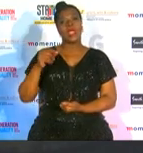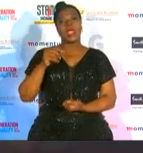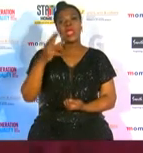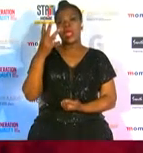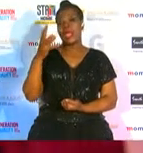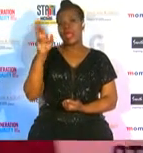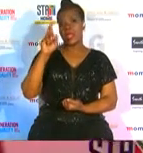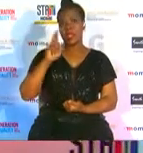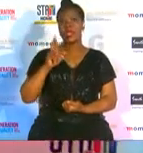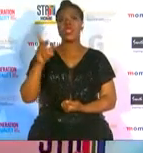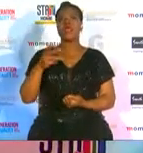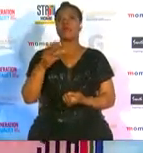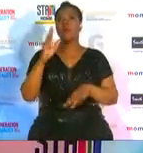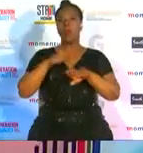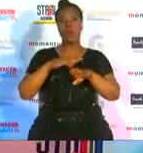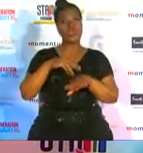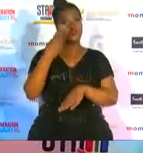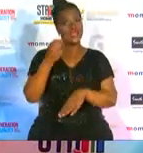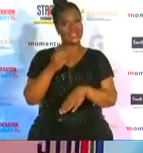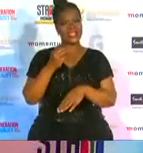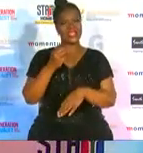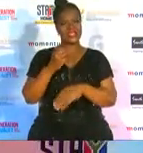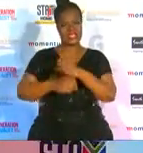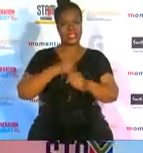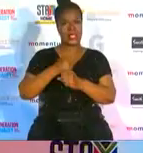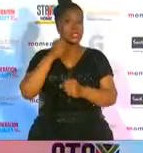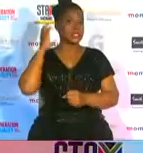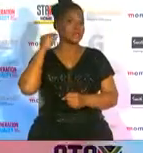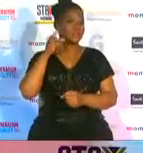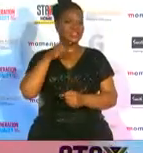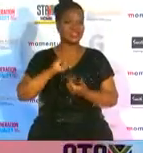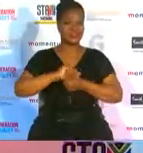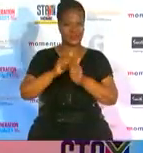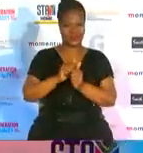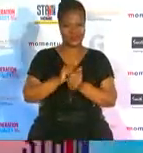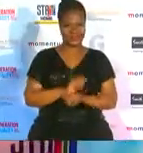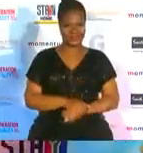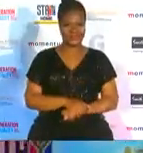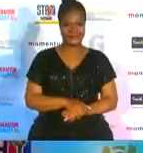over 20 years experience